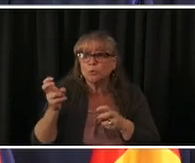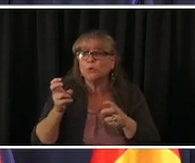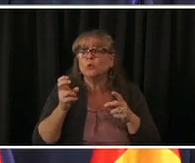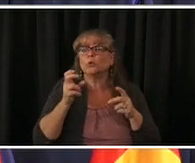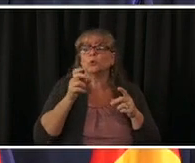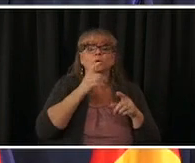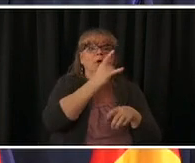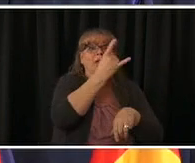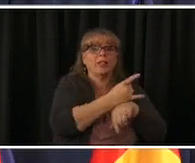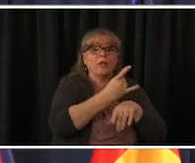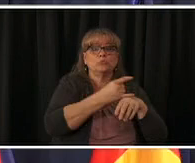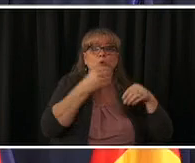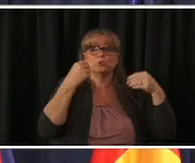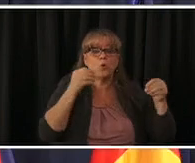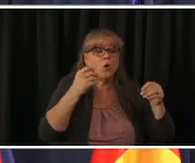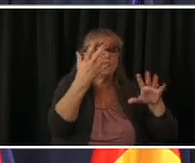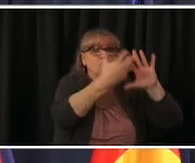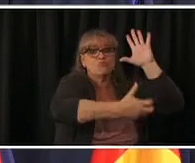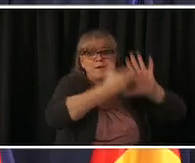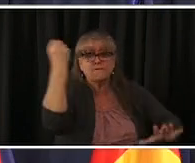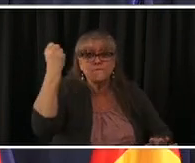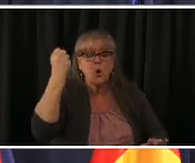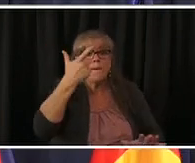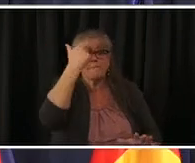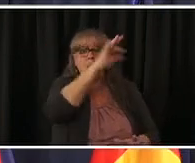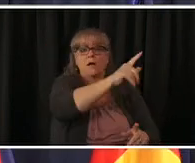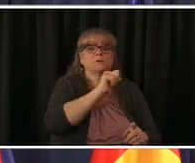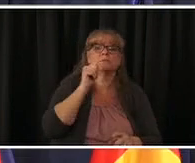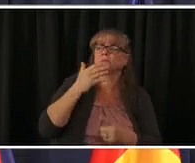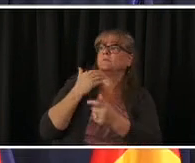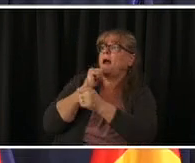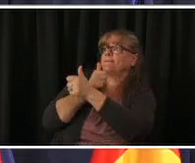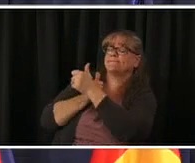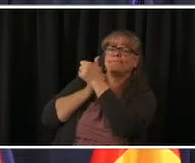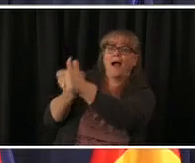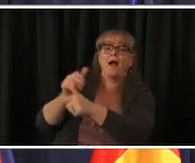law of the state uh there's a lot of great work that's being done at the county level to reduce